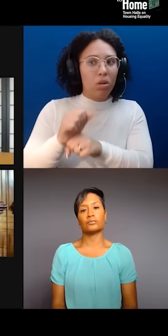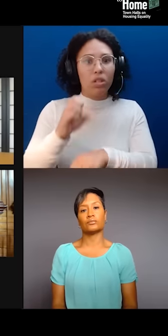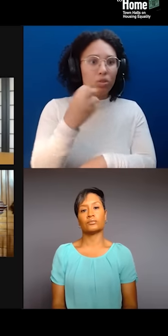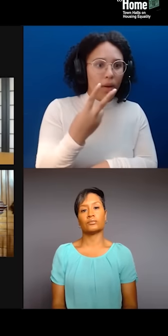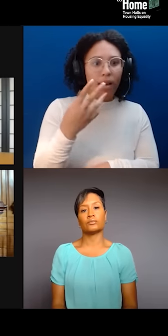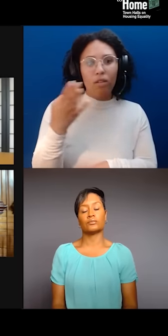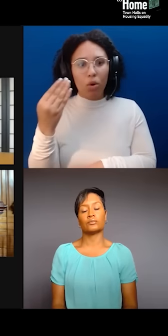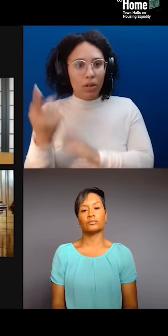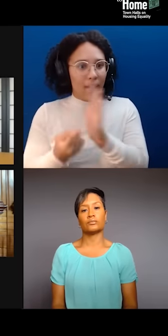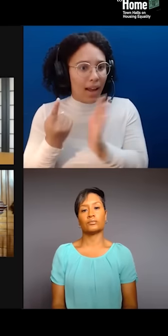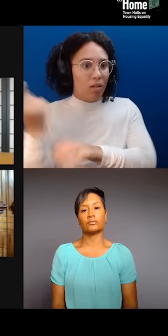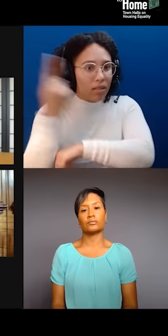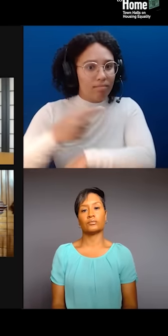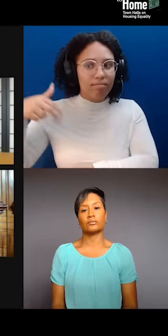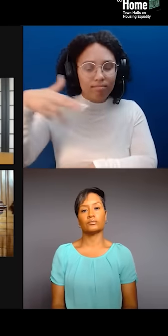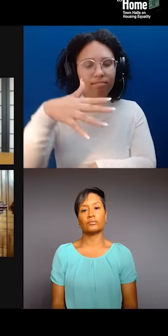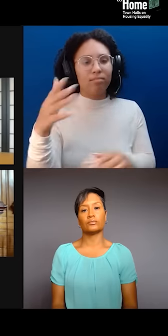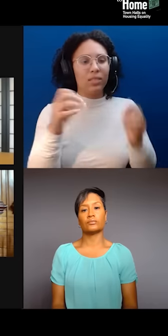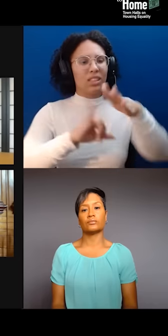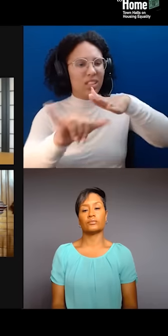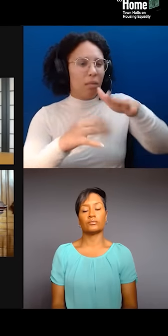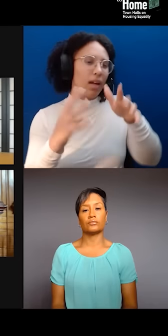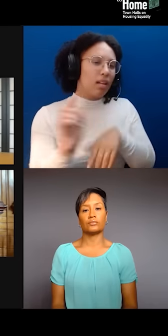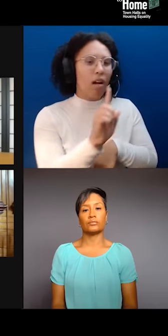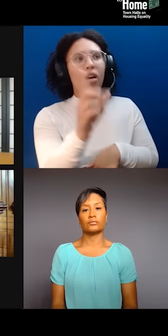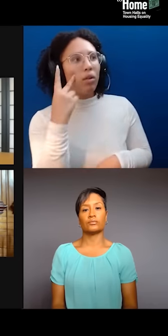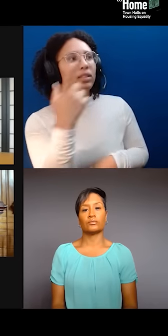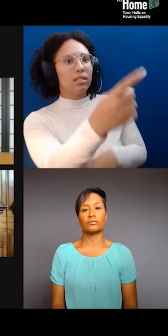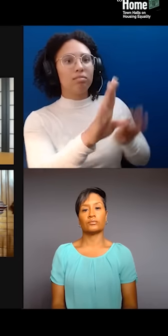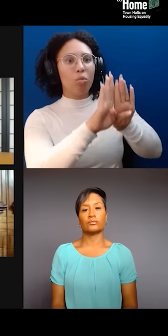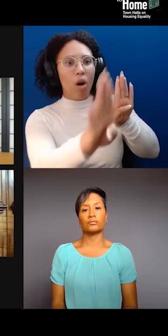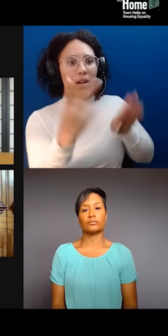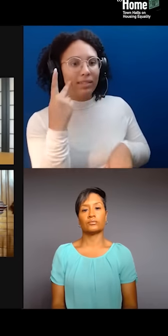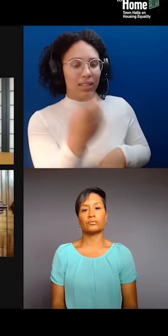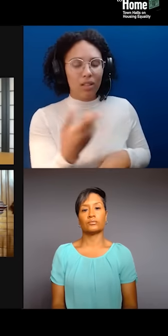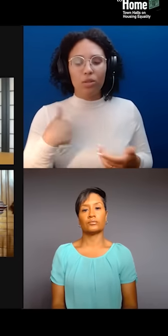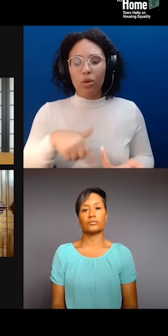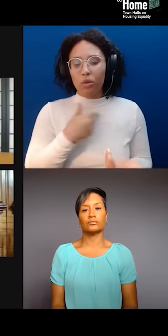did cultural storytelling workshops with them through walking tours that tenants led,